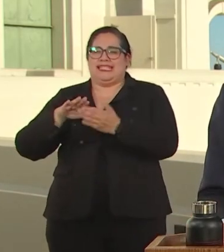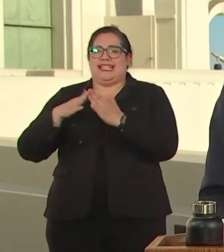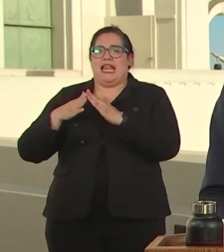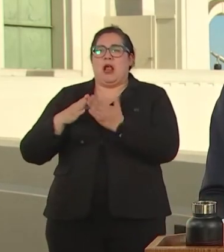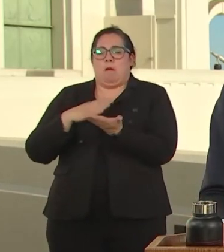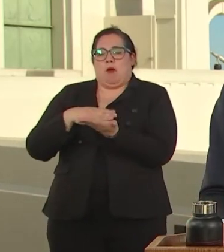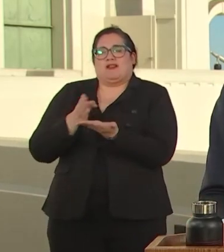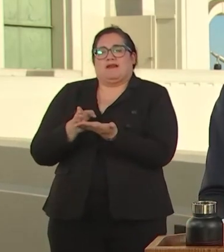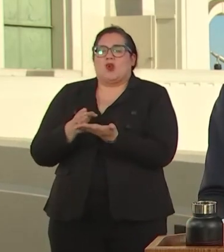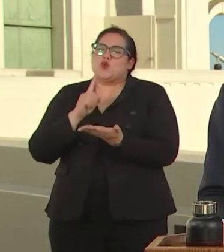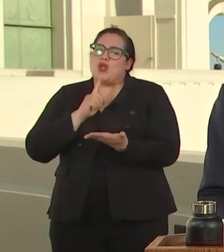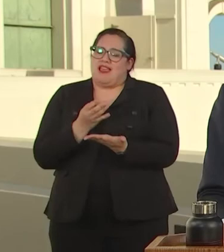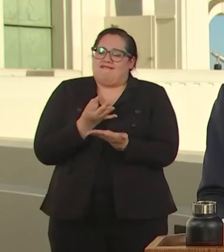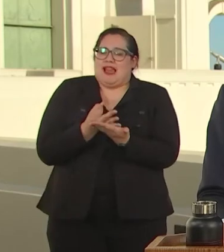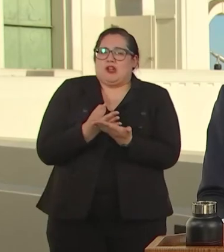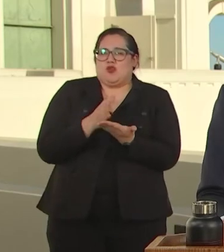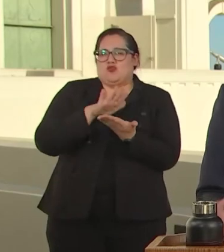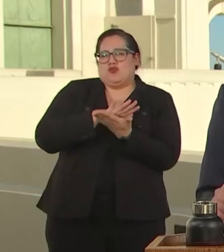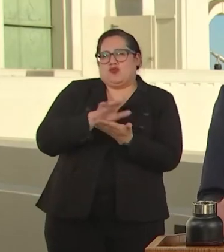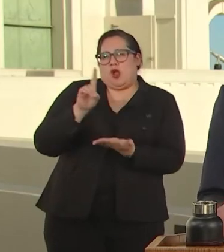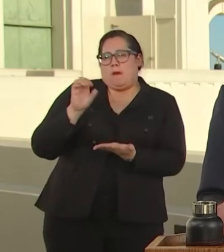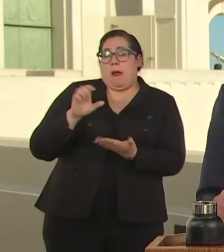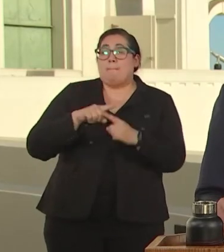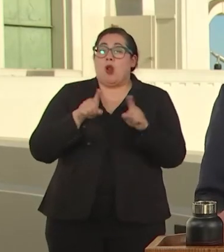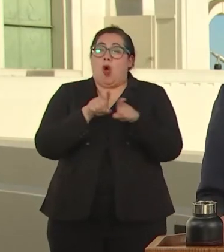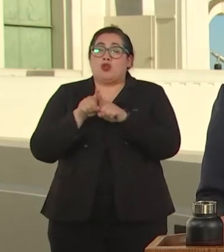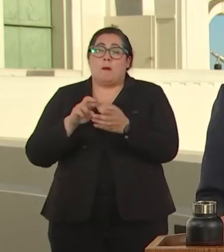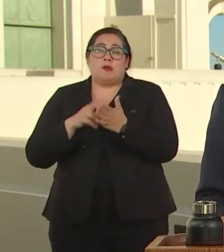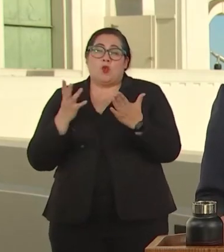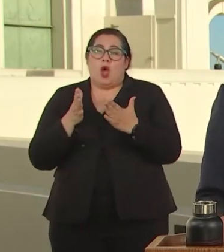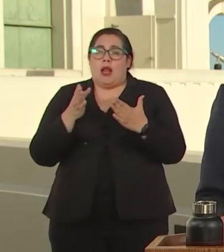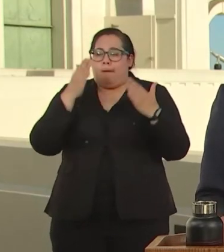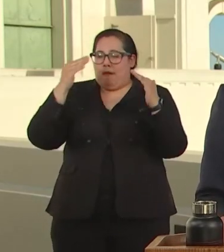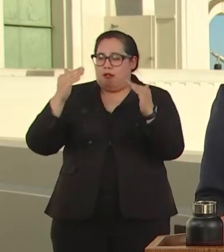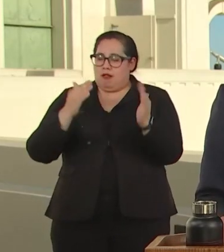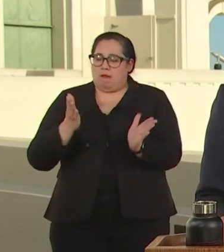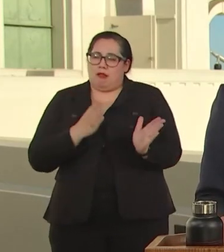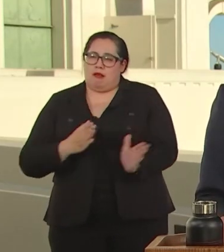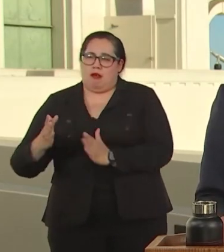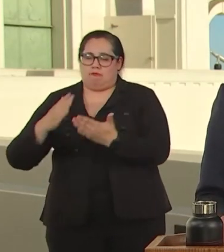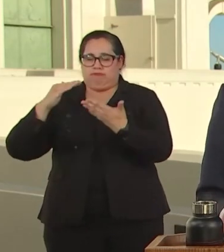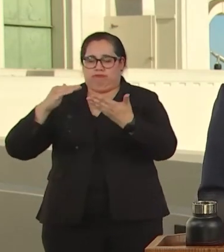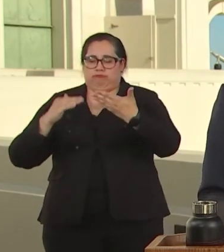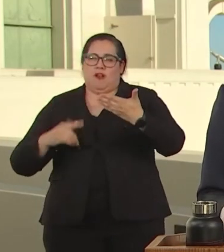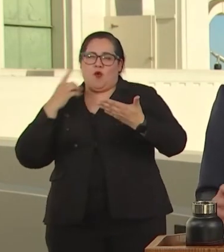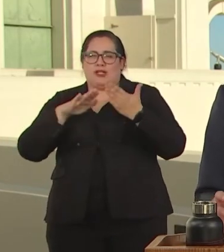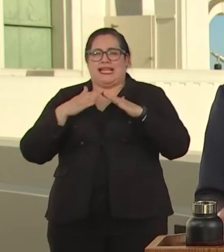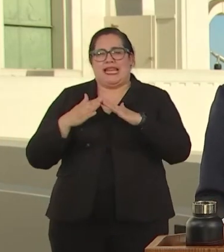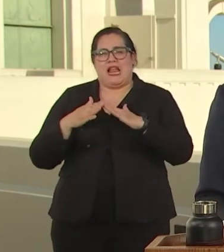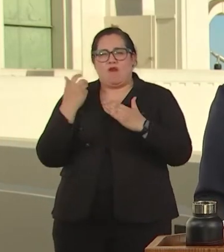ON JUSTICE AND EQUITY. IT REFLECTS OUR VALUES, IT RESTORES WHAT WE LOVE BEST